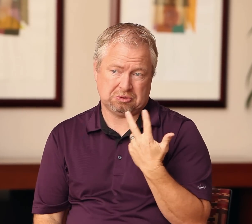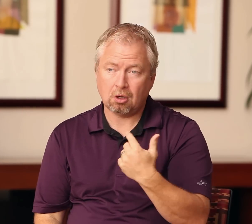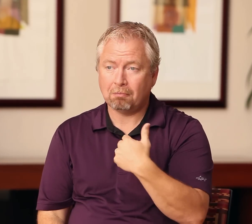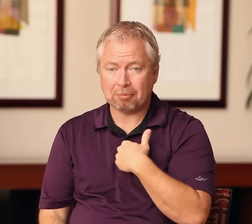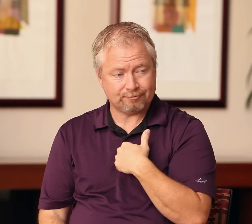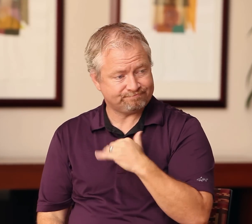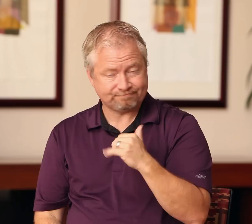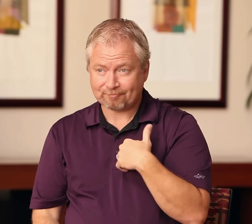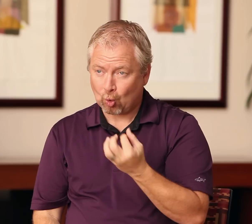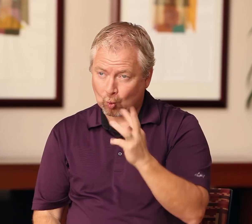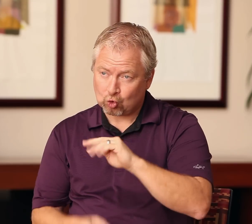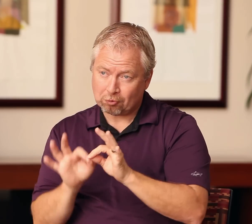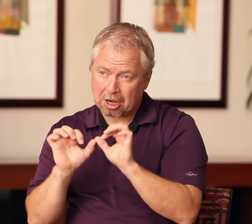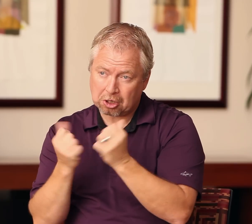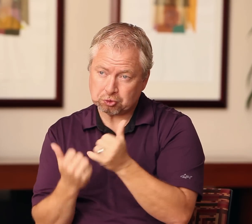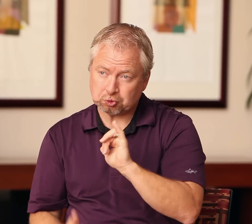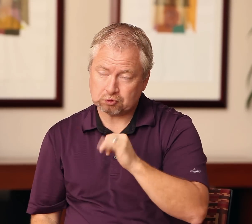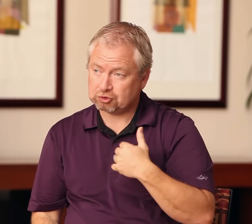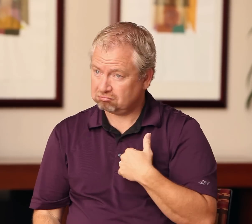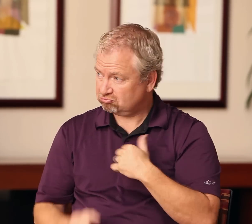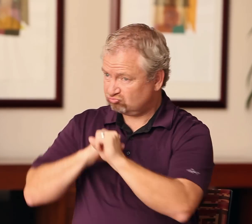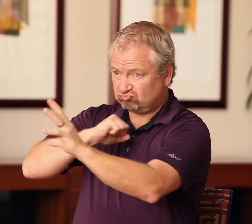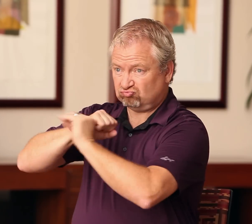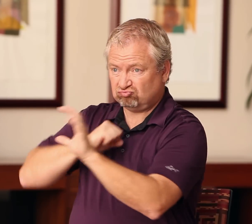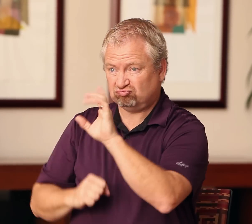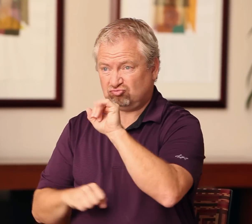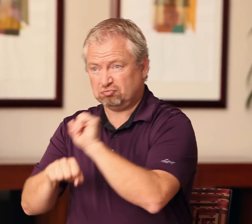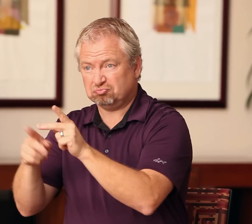I do not actively promote CDIs for interpreter assignments - because there would not be enough